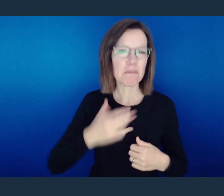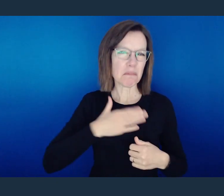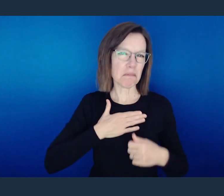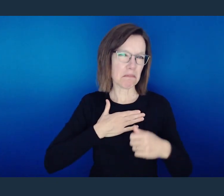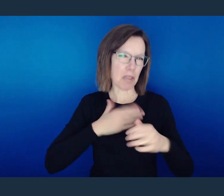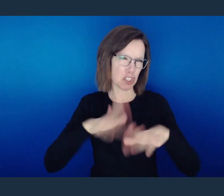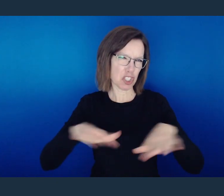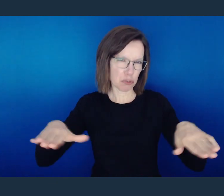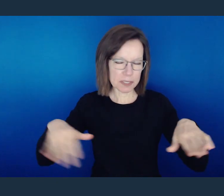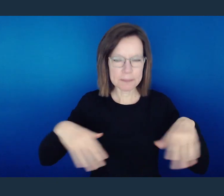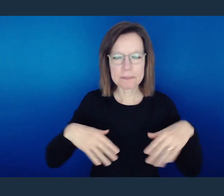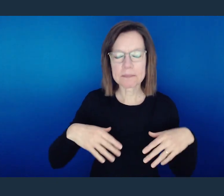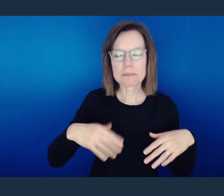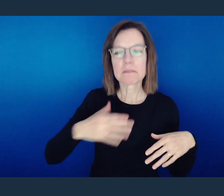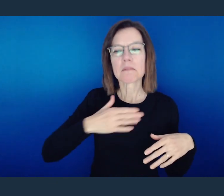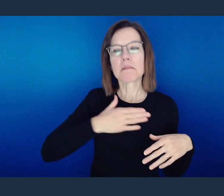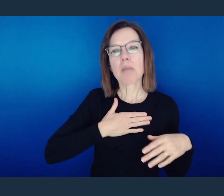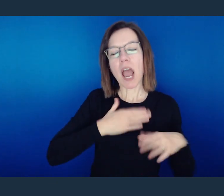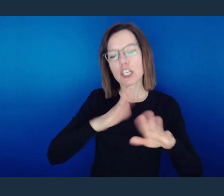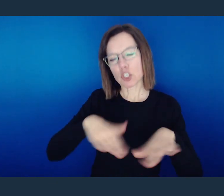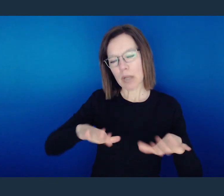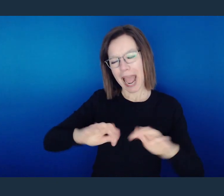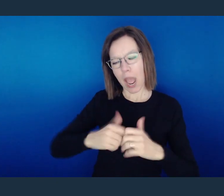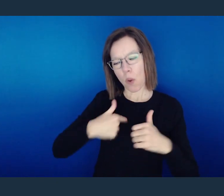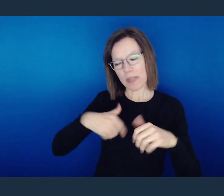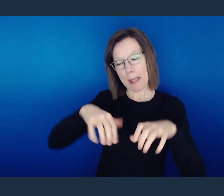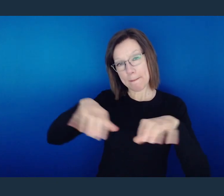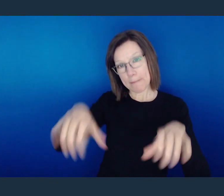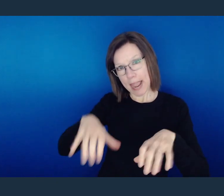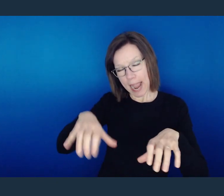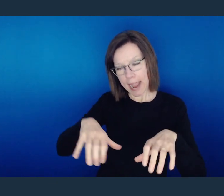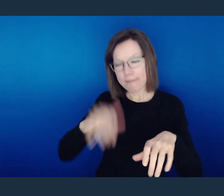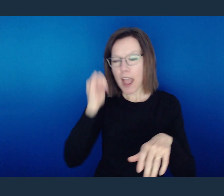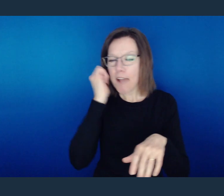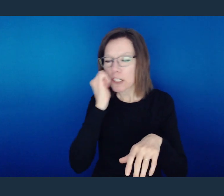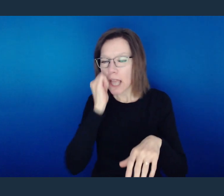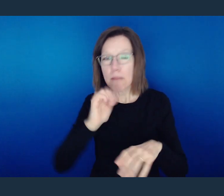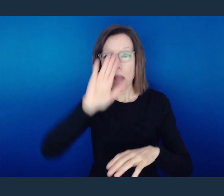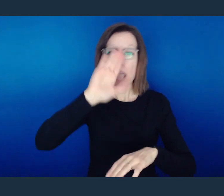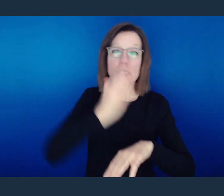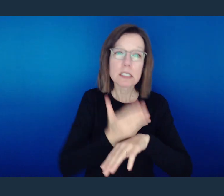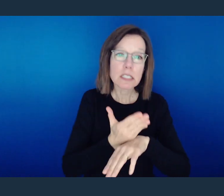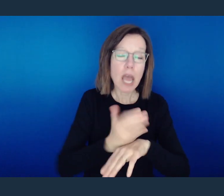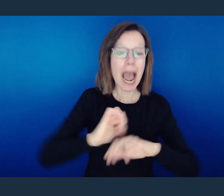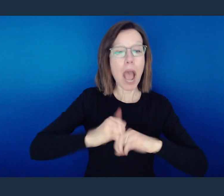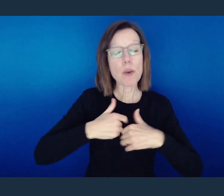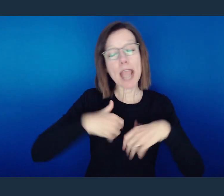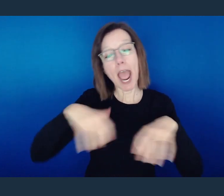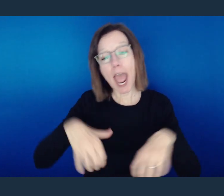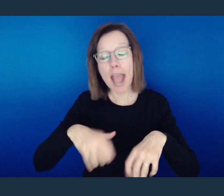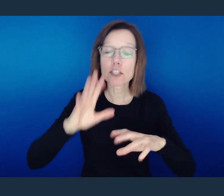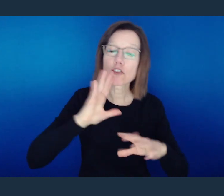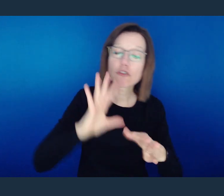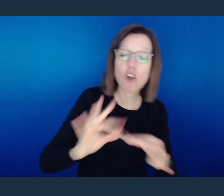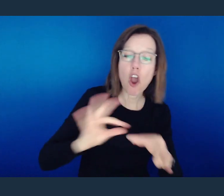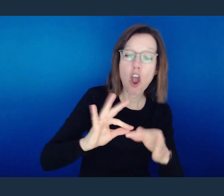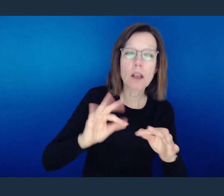You see, I have children. And my children, the way they behave and function, the way my son walks or talks, the way my